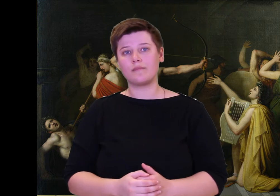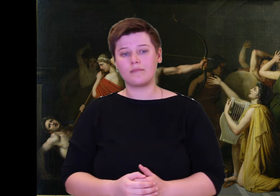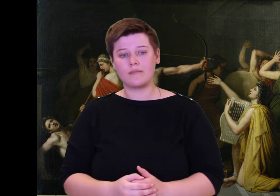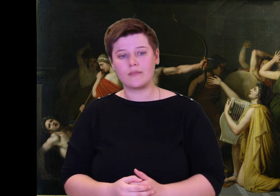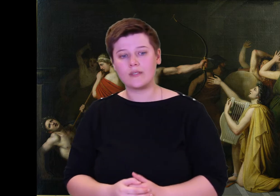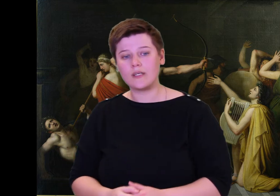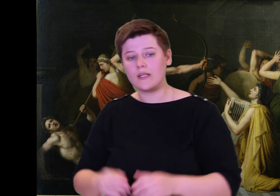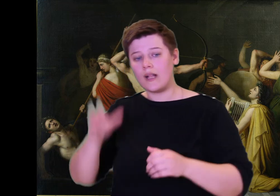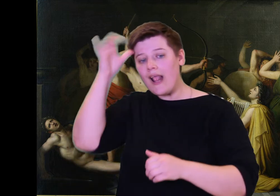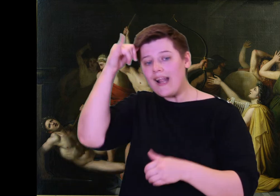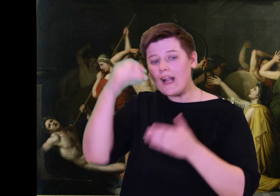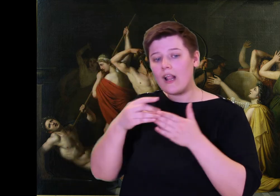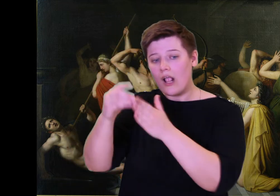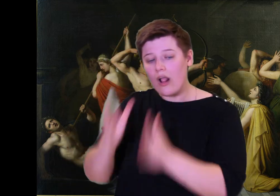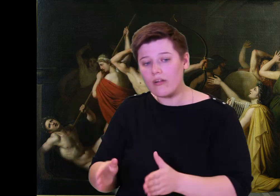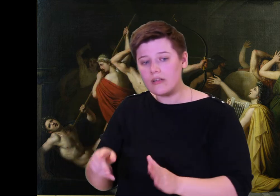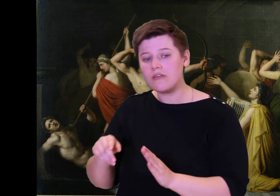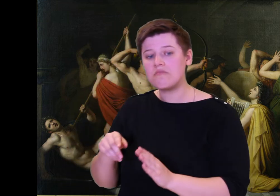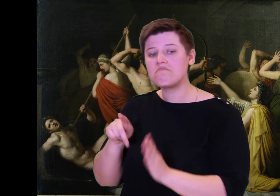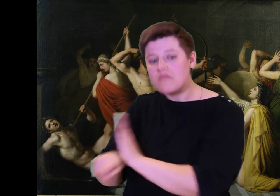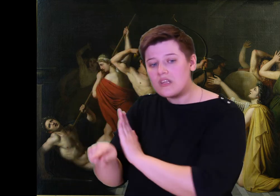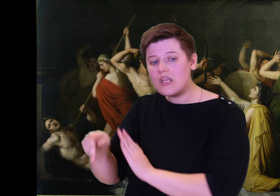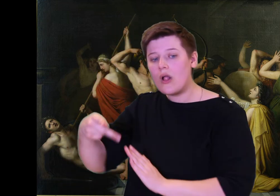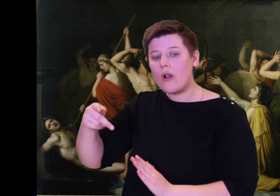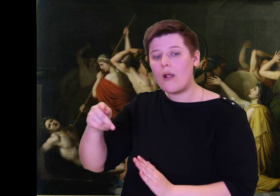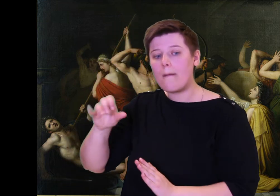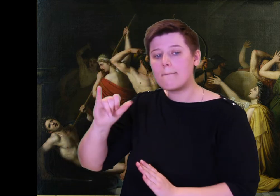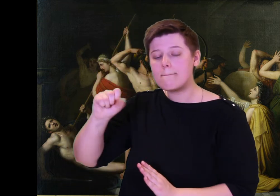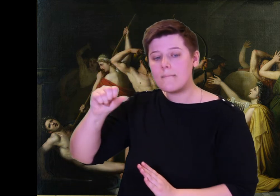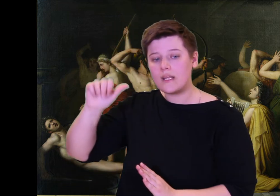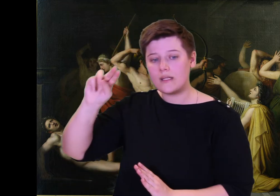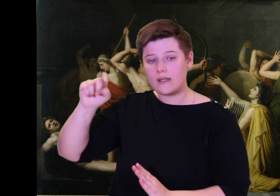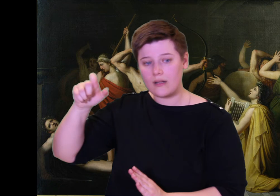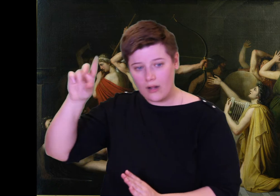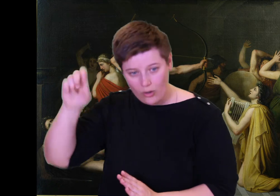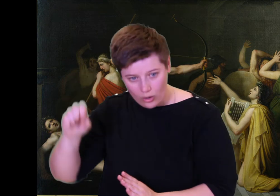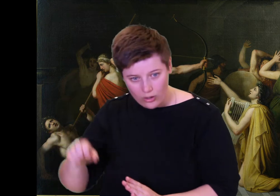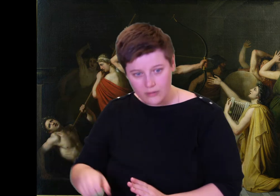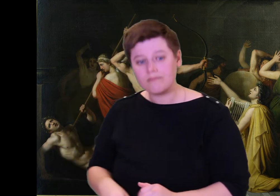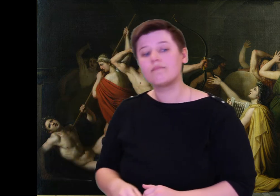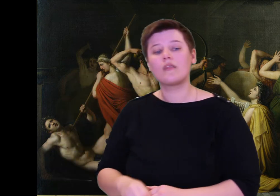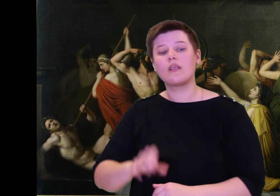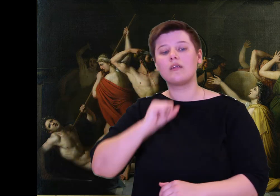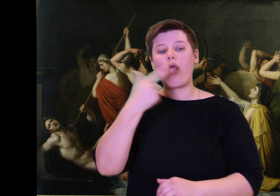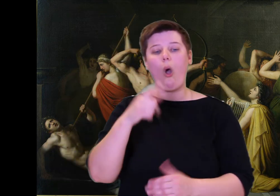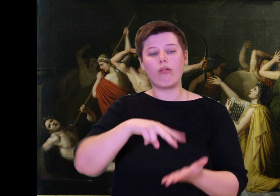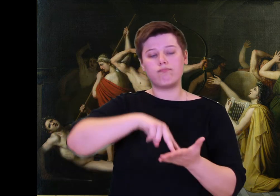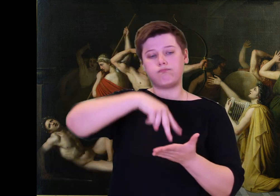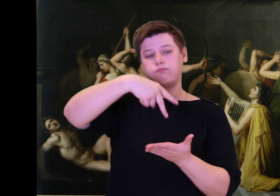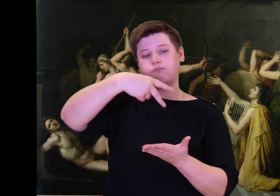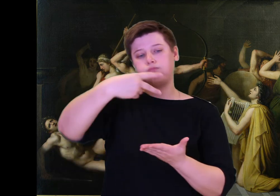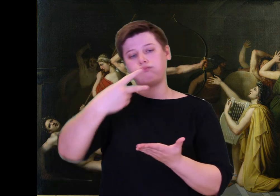raining arrows. Agelaus told them, "Now force this cruel man to stay his hands.